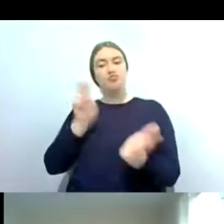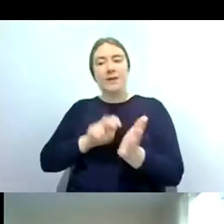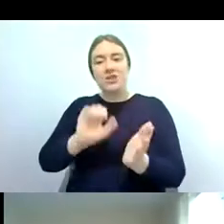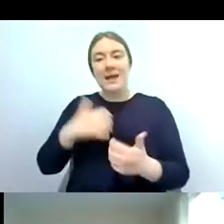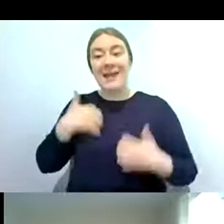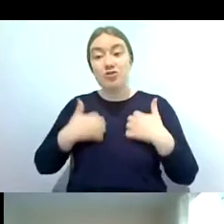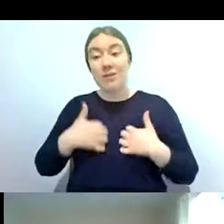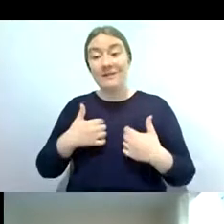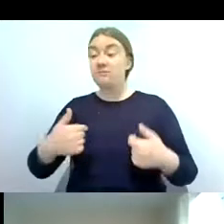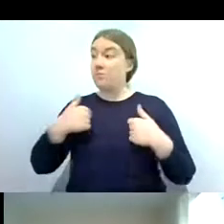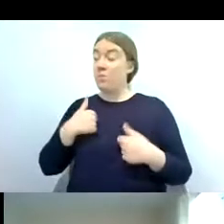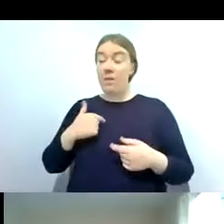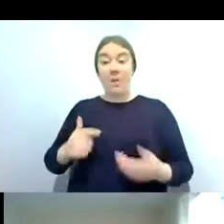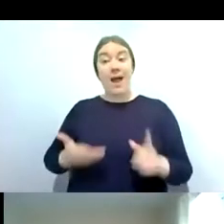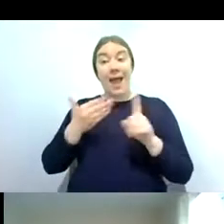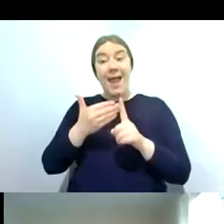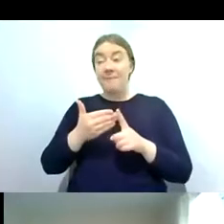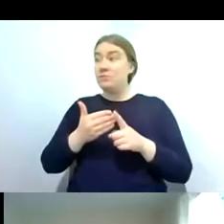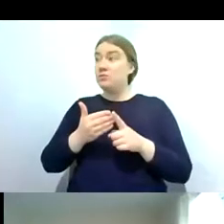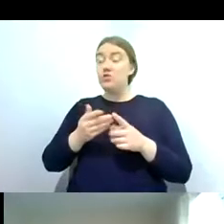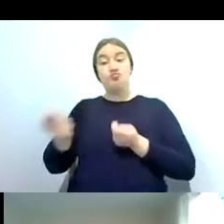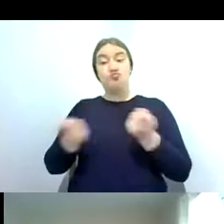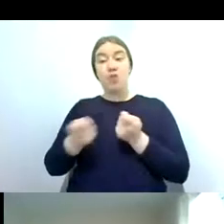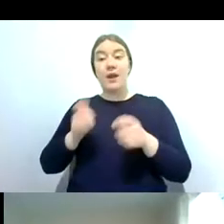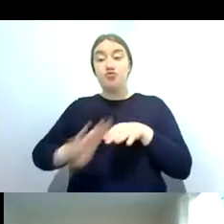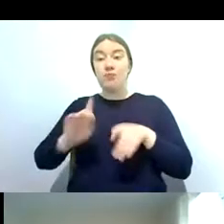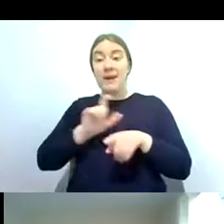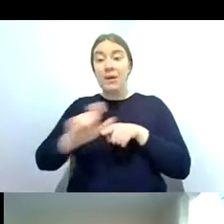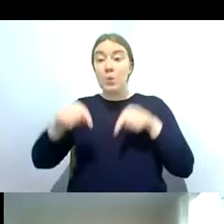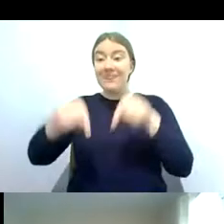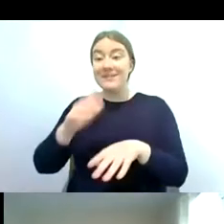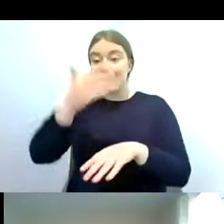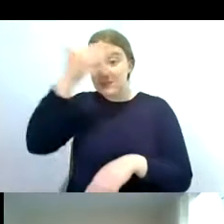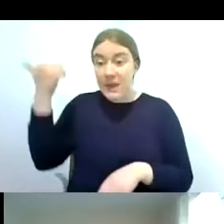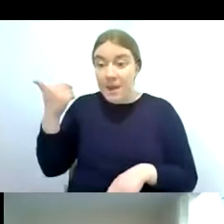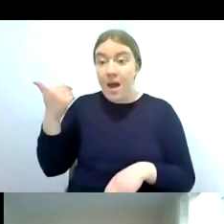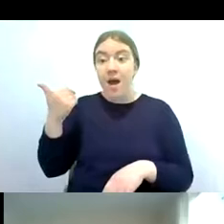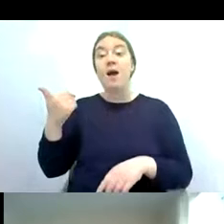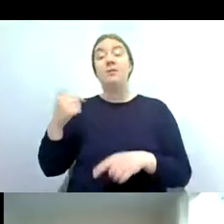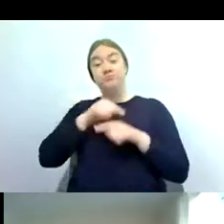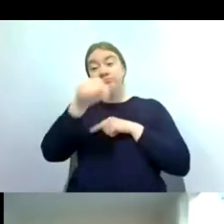planning to run some training courses this summer and to um expand on what we do with river flies